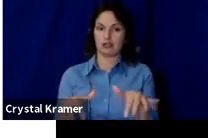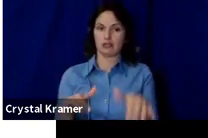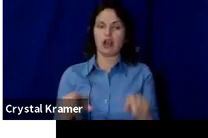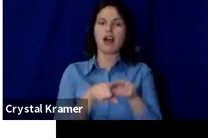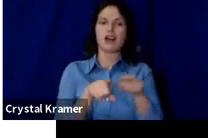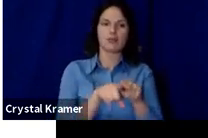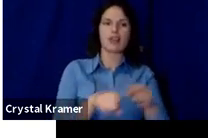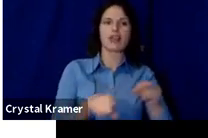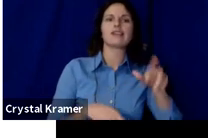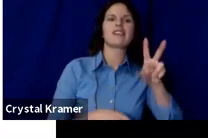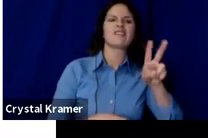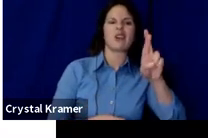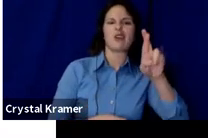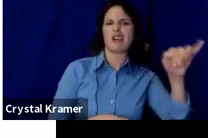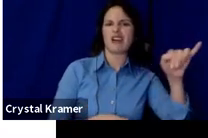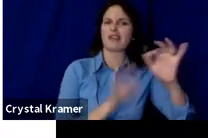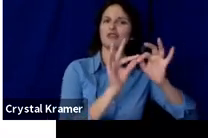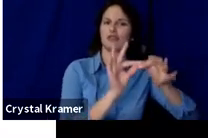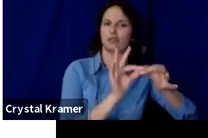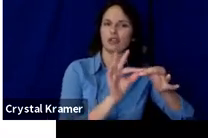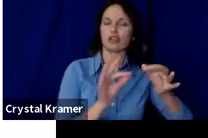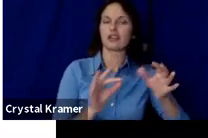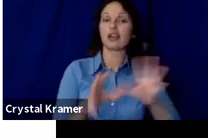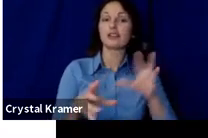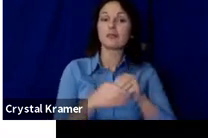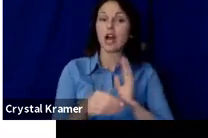d/Deaf and hard of hearing artists and the disability community at large.